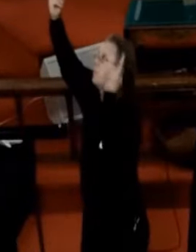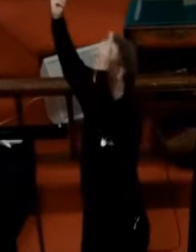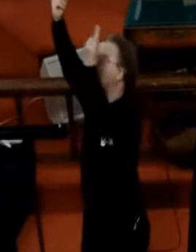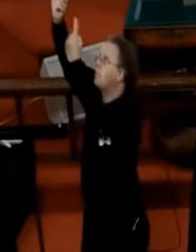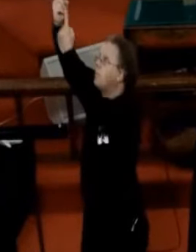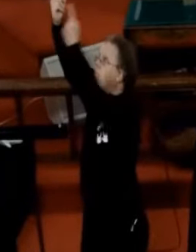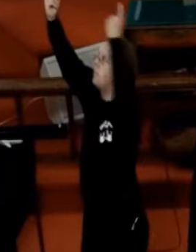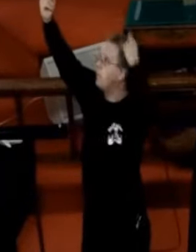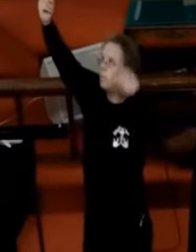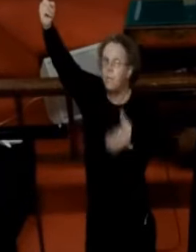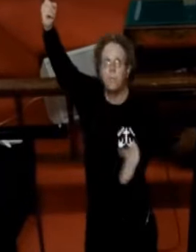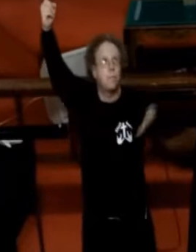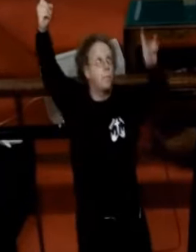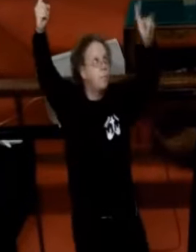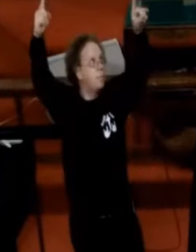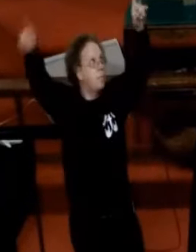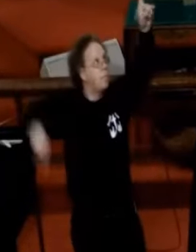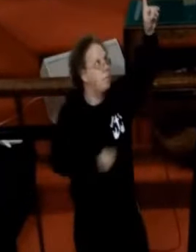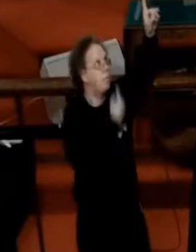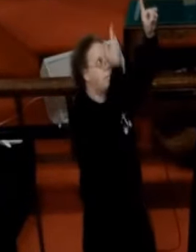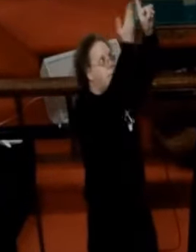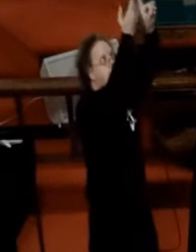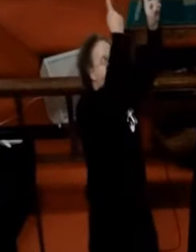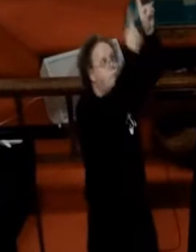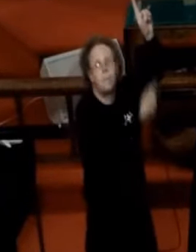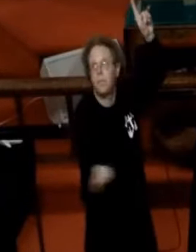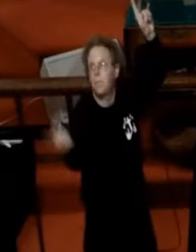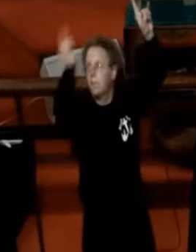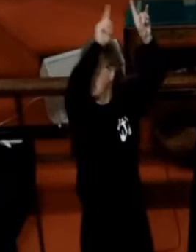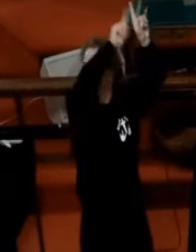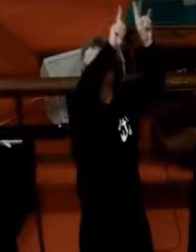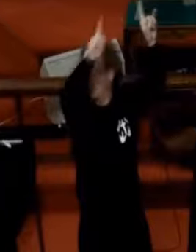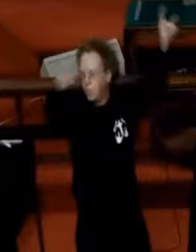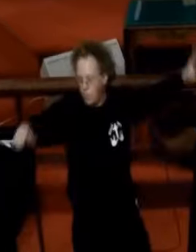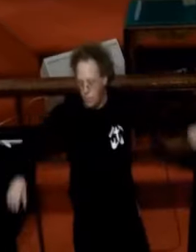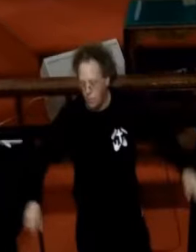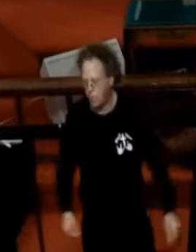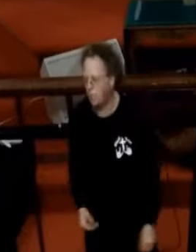(singing in a foreign language)